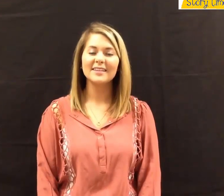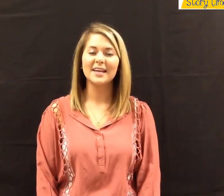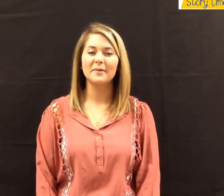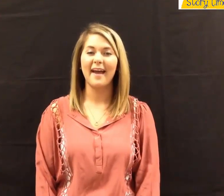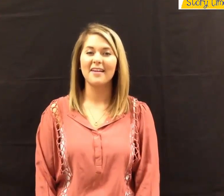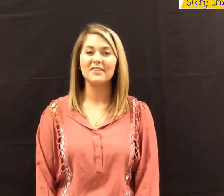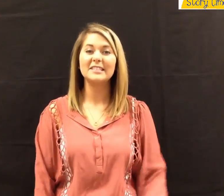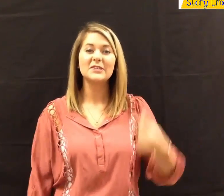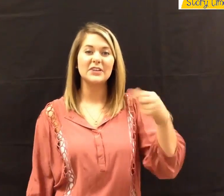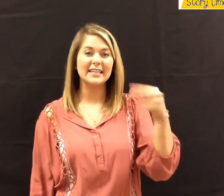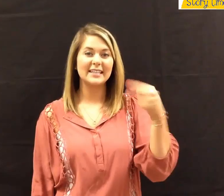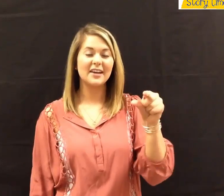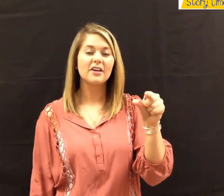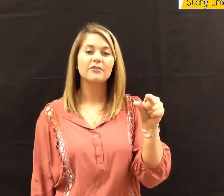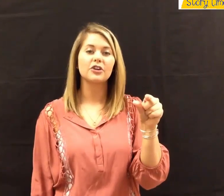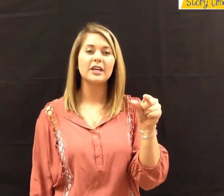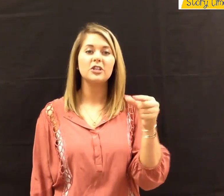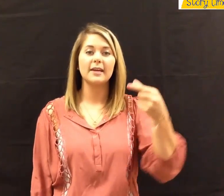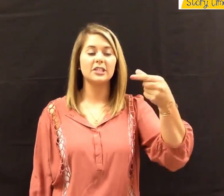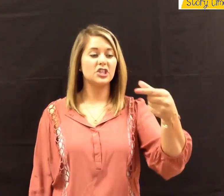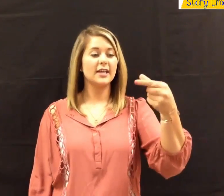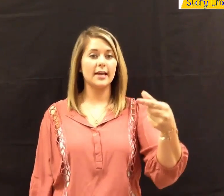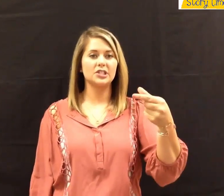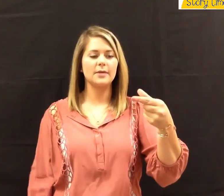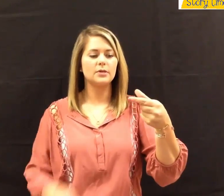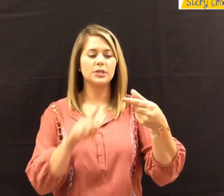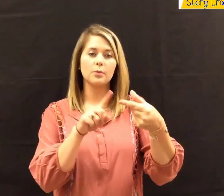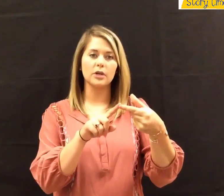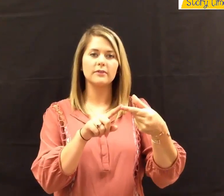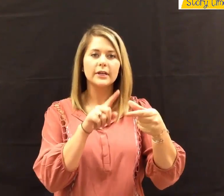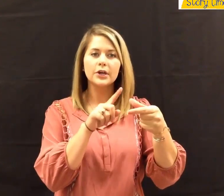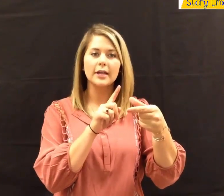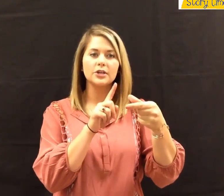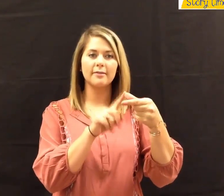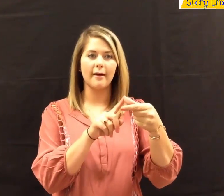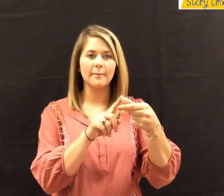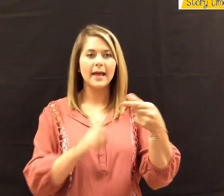The last sign we have is "green." For 'green', make a 'G' handshape using your pointer finger and your thumb.